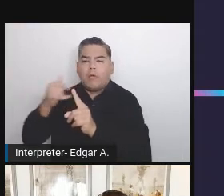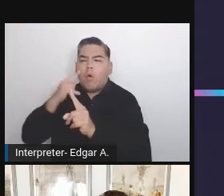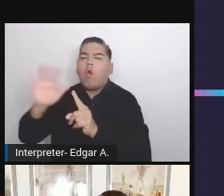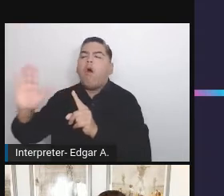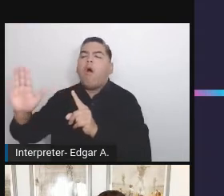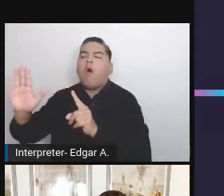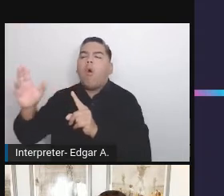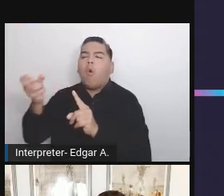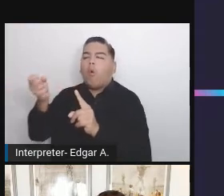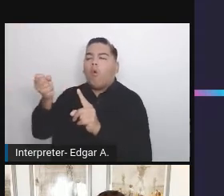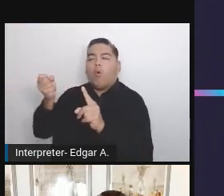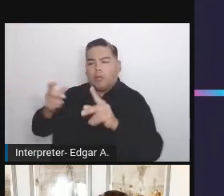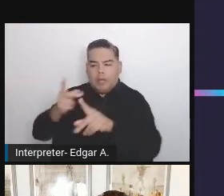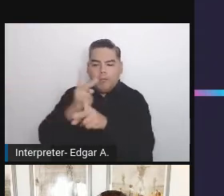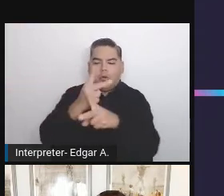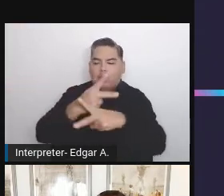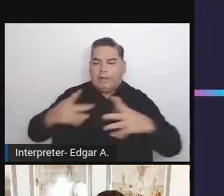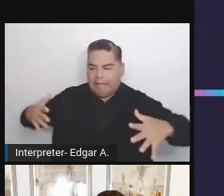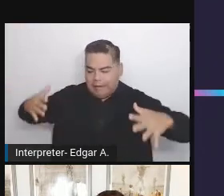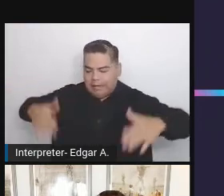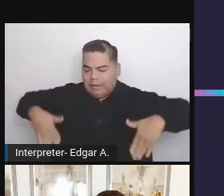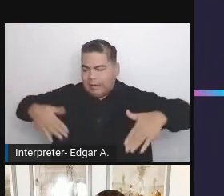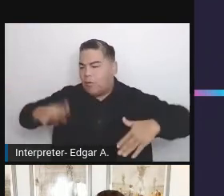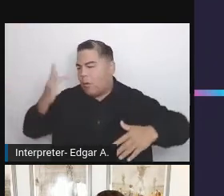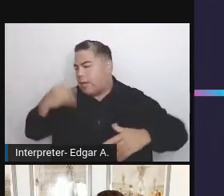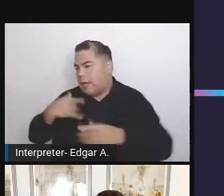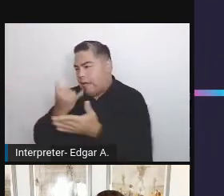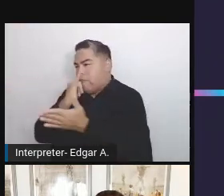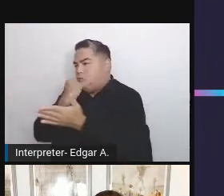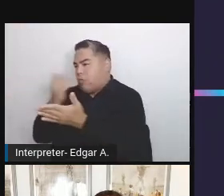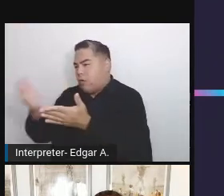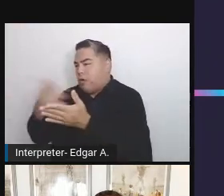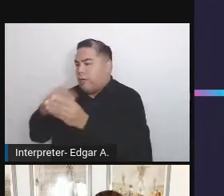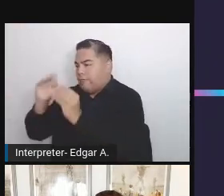because it's an error and we shouldn't push pages with bugs.